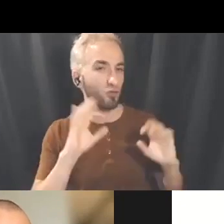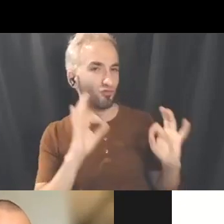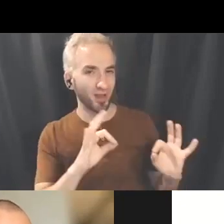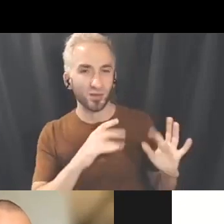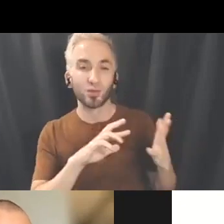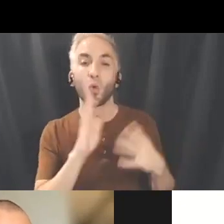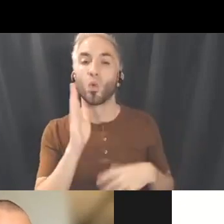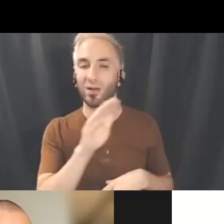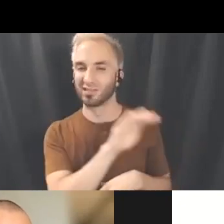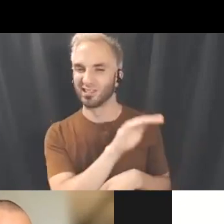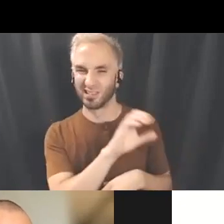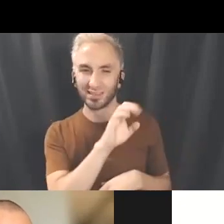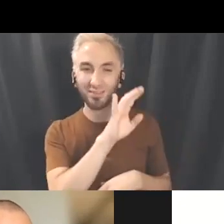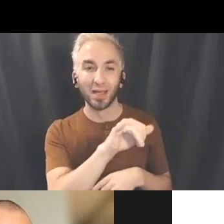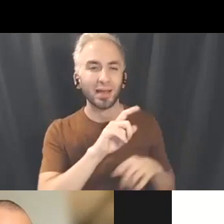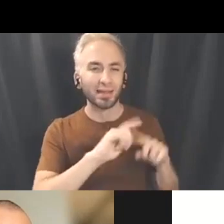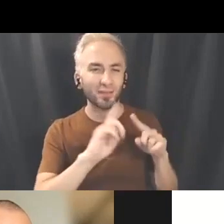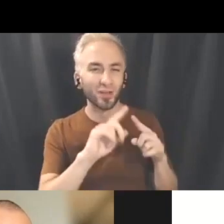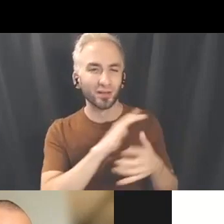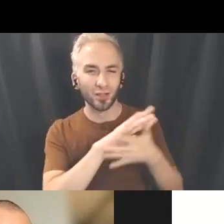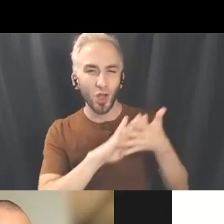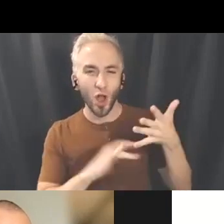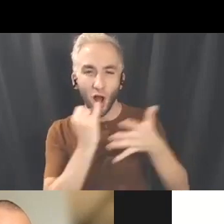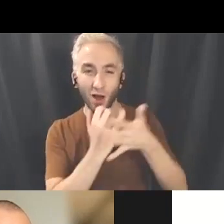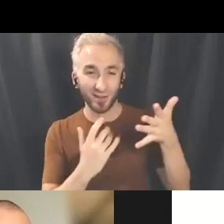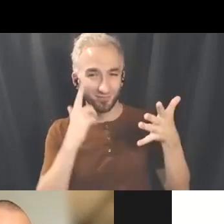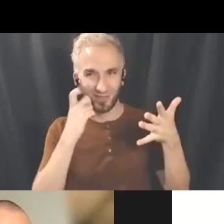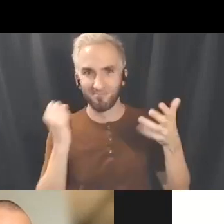Chimerik artists that were featured just so that we can share that information with everyone.